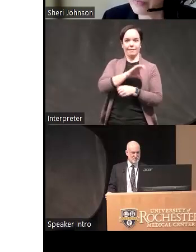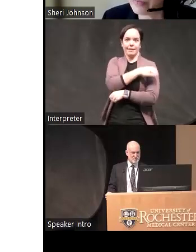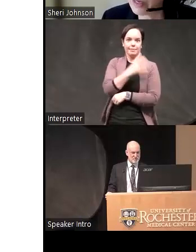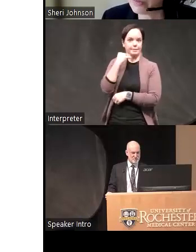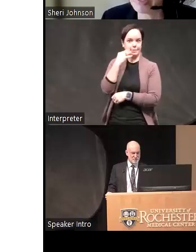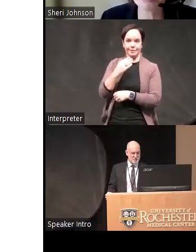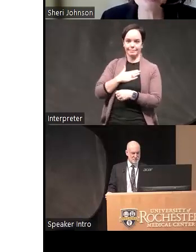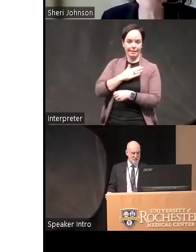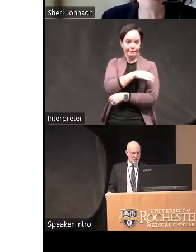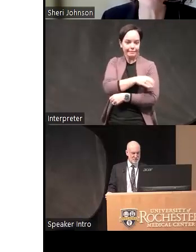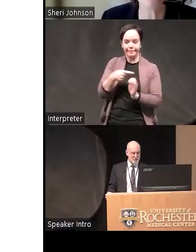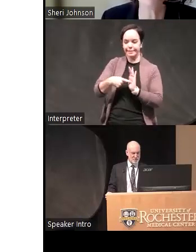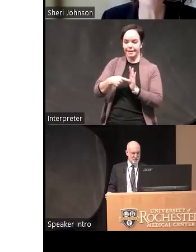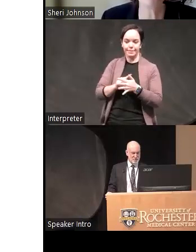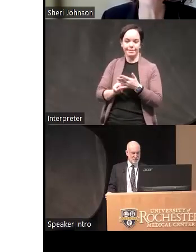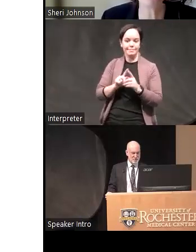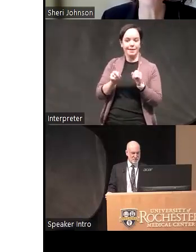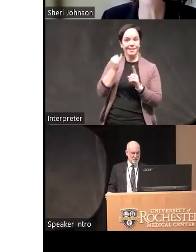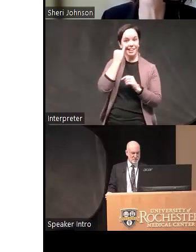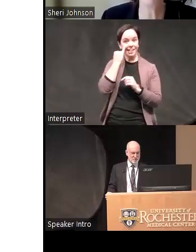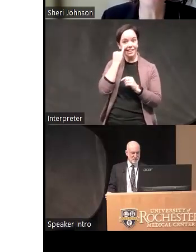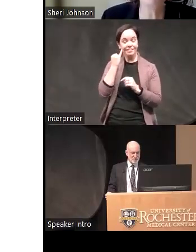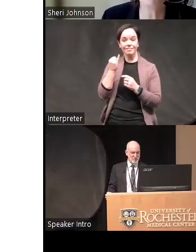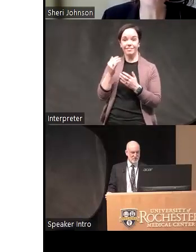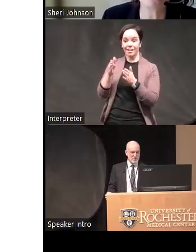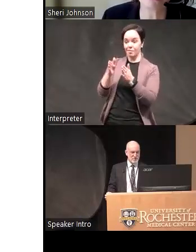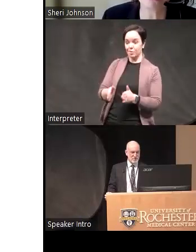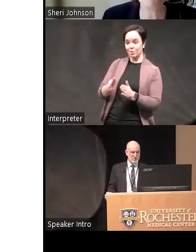um but I do think that if you're a person that the most meaningful moments in life